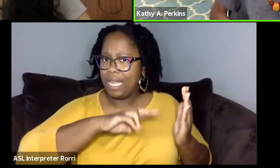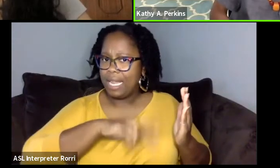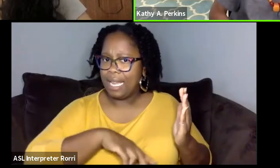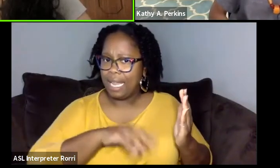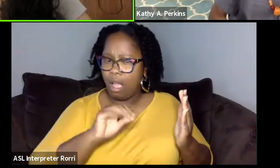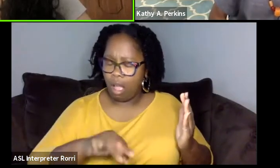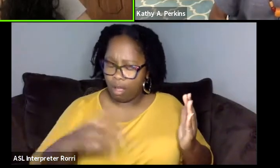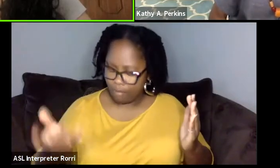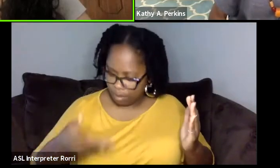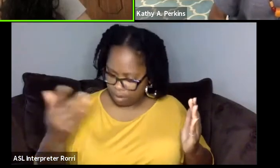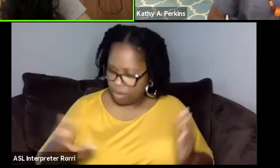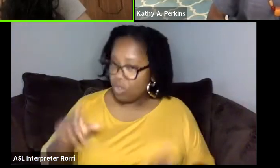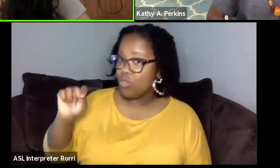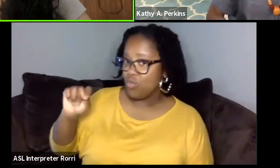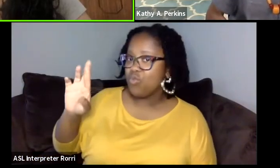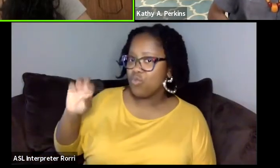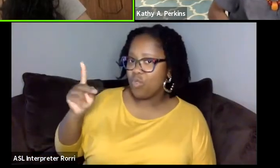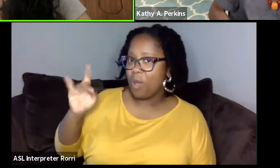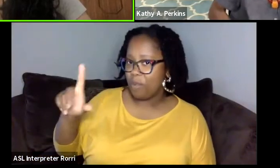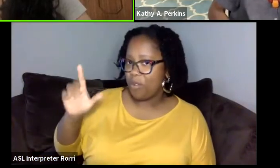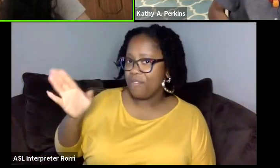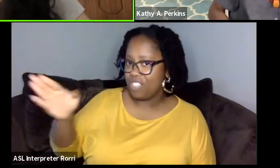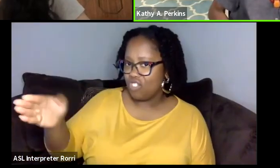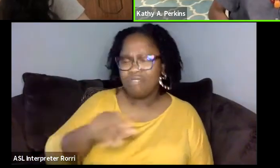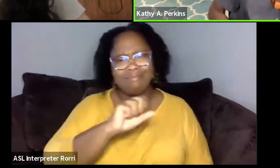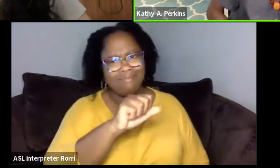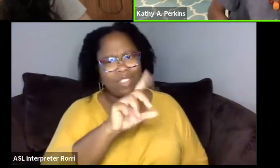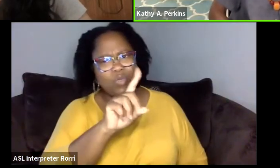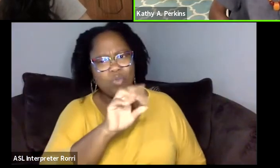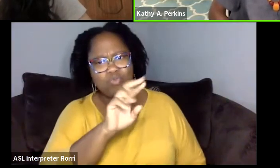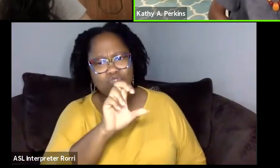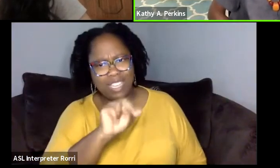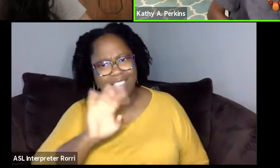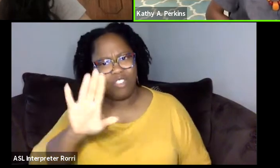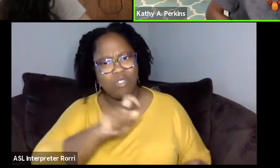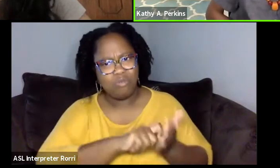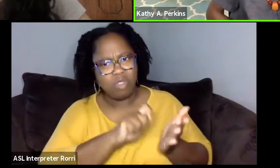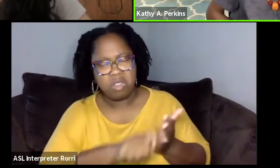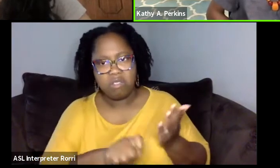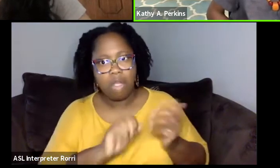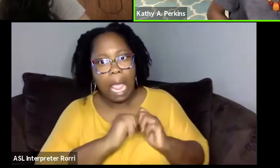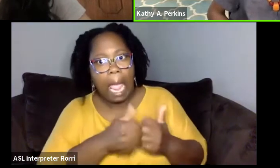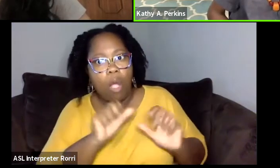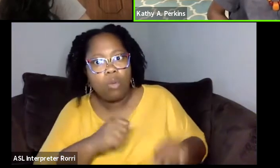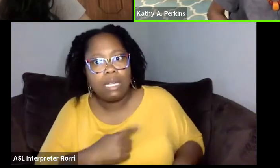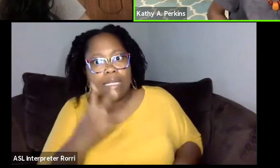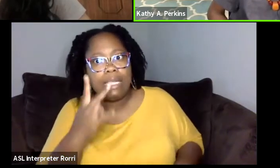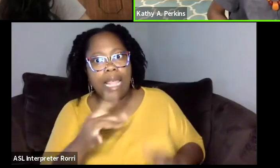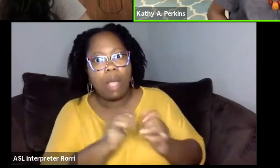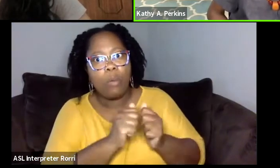Yeah, Tropical Fish. Yeah, Doreen's piece. I wouldn't have been able to see that had it not been for you.